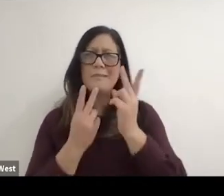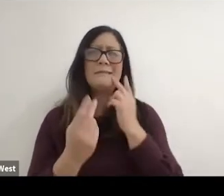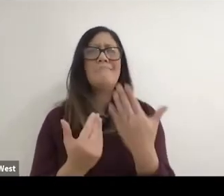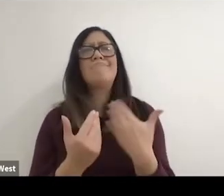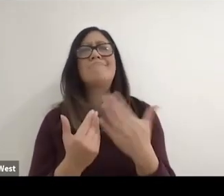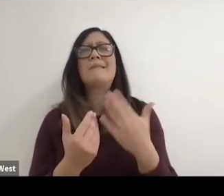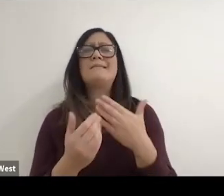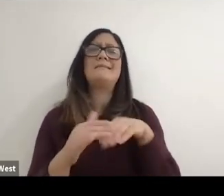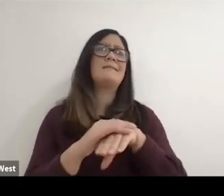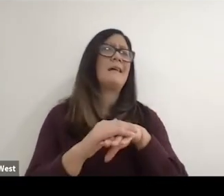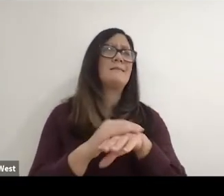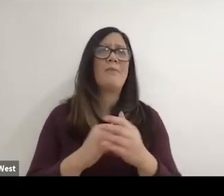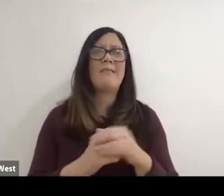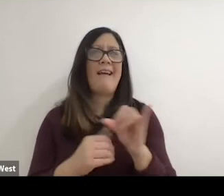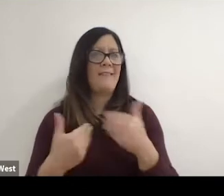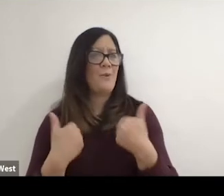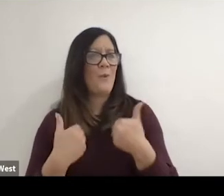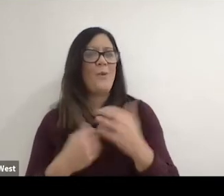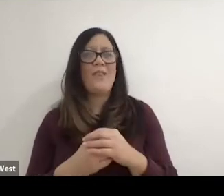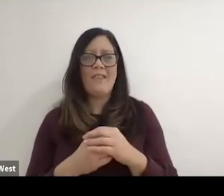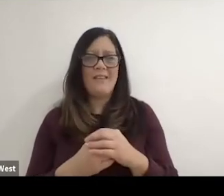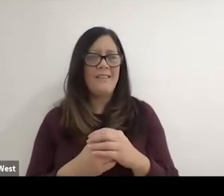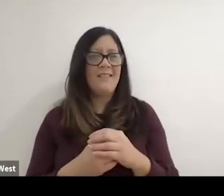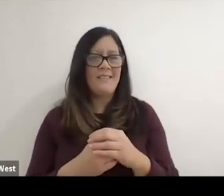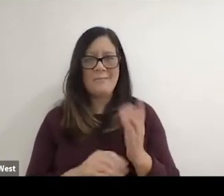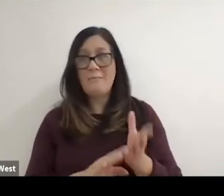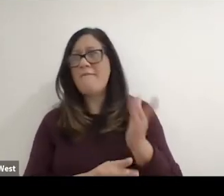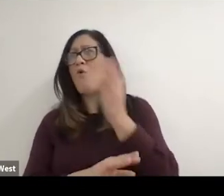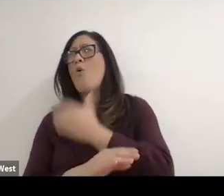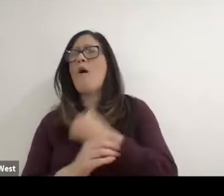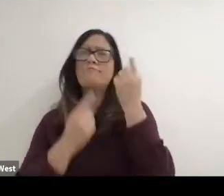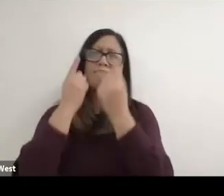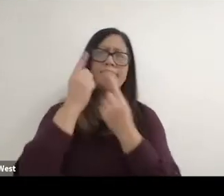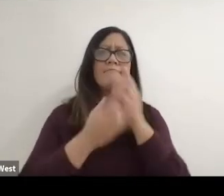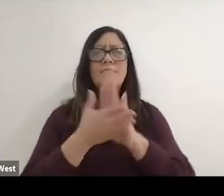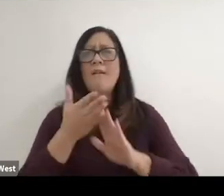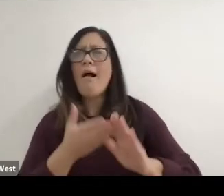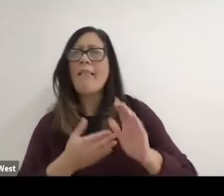seeing the Accessibility first hand as a teenager long before I was even looking at colleges.